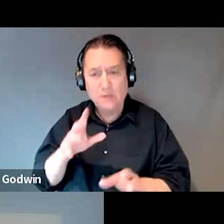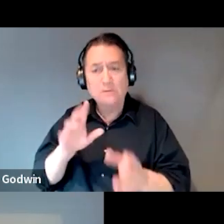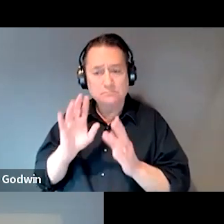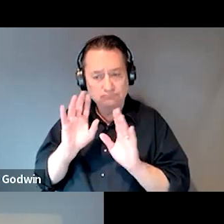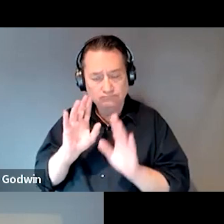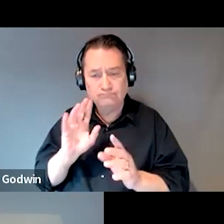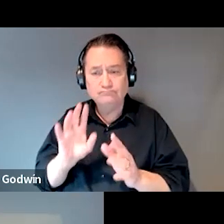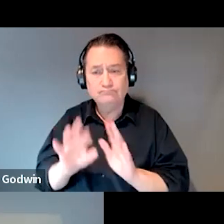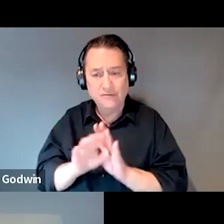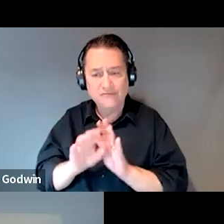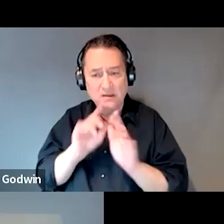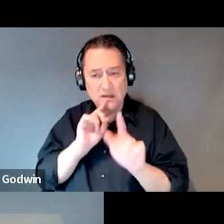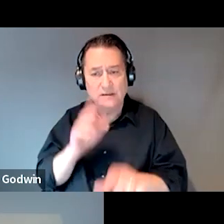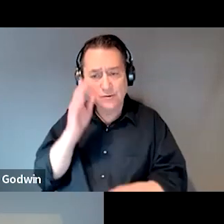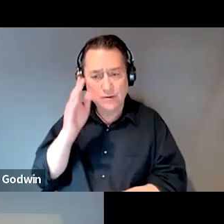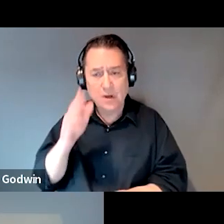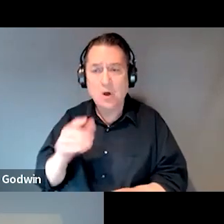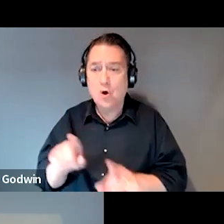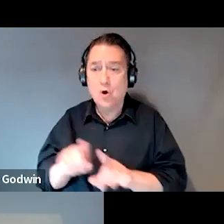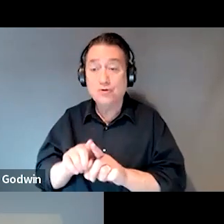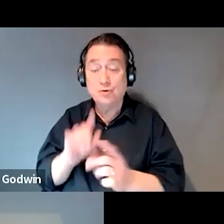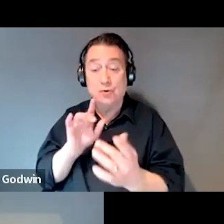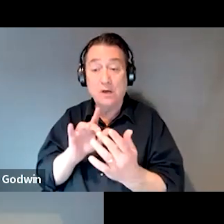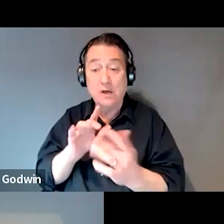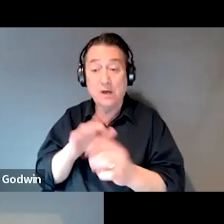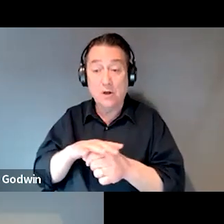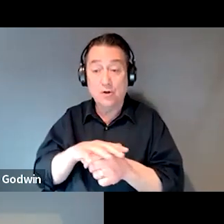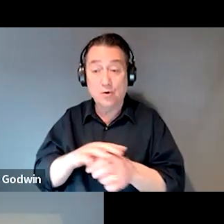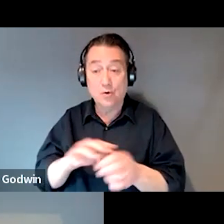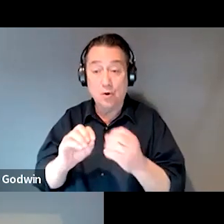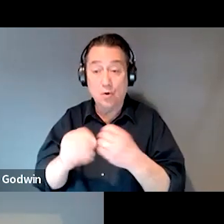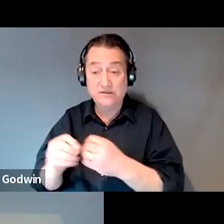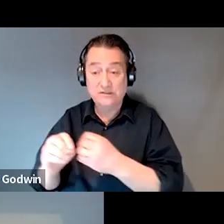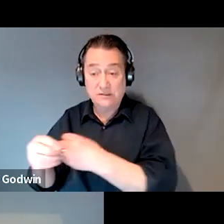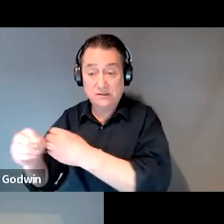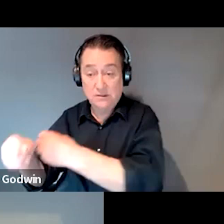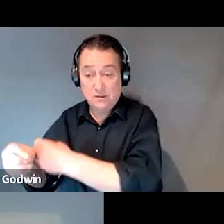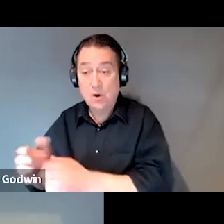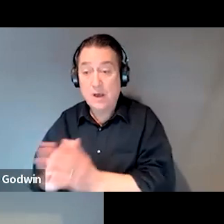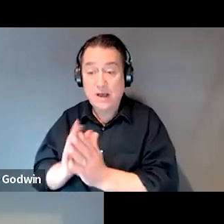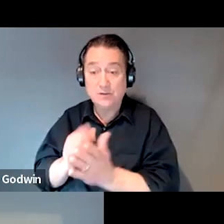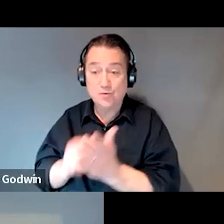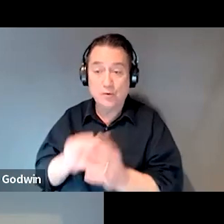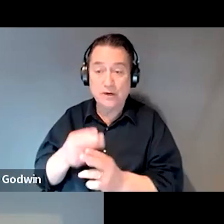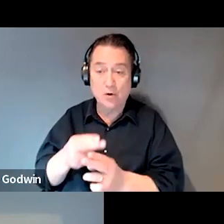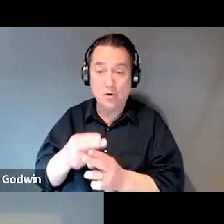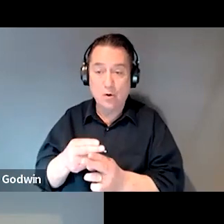I also contact the local offices and we request what we call an earning statement,